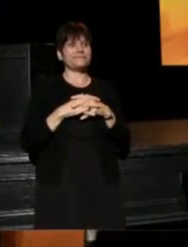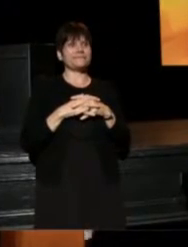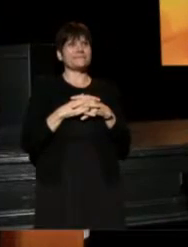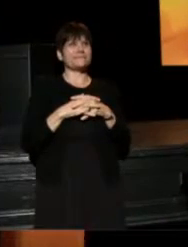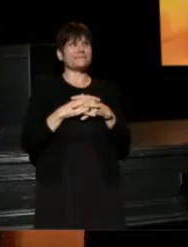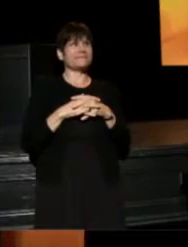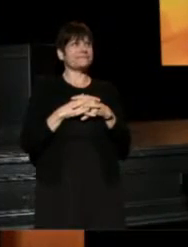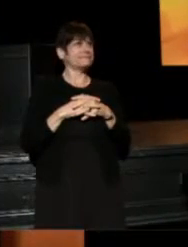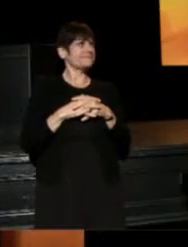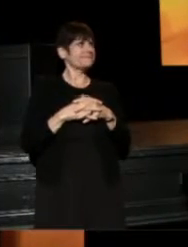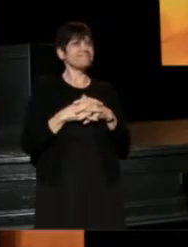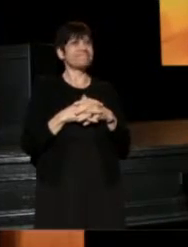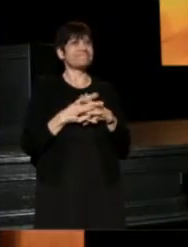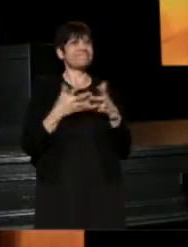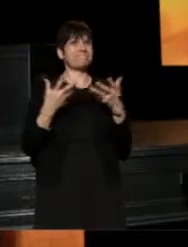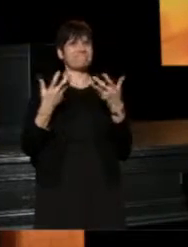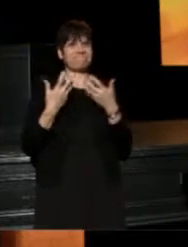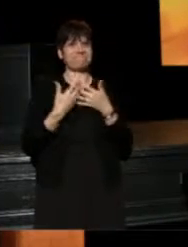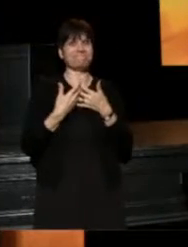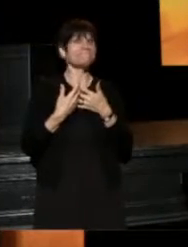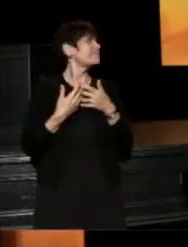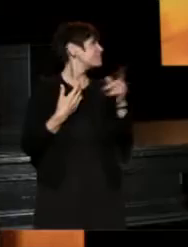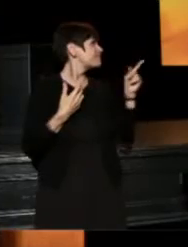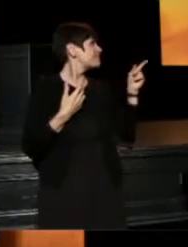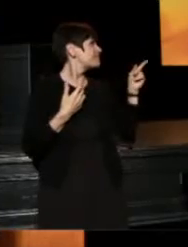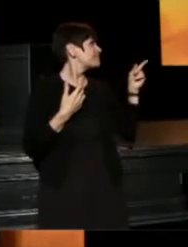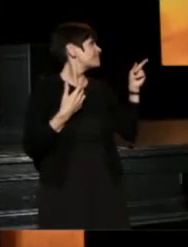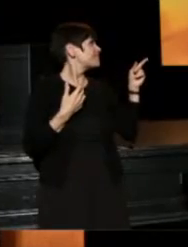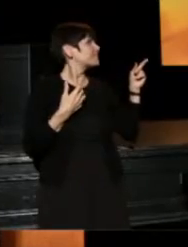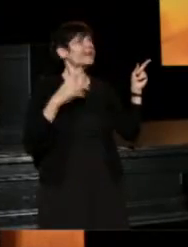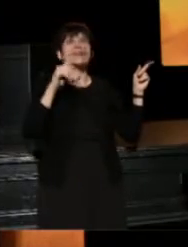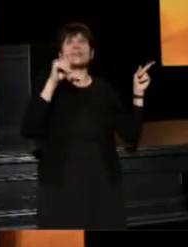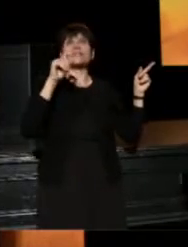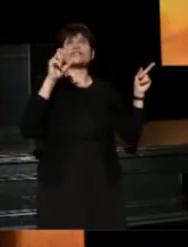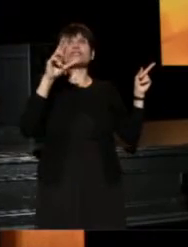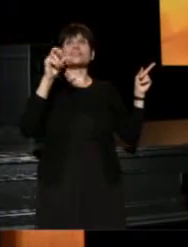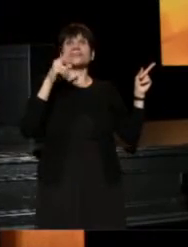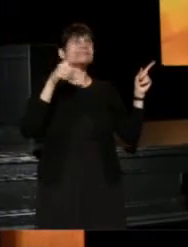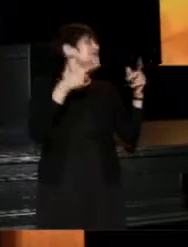Shall we exit? Before we leave-- you all can go.